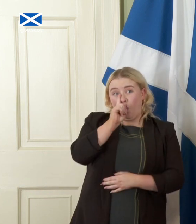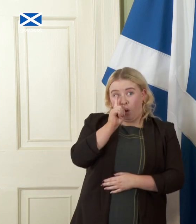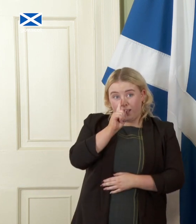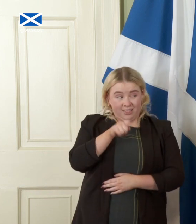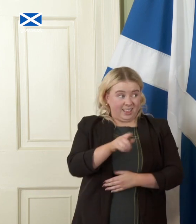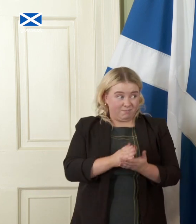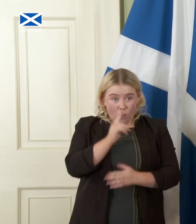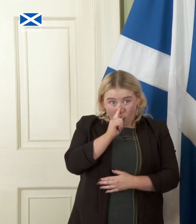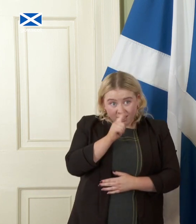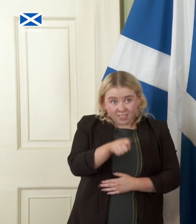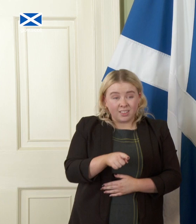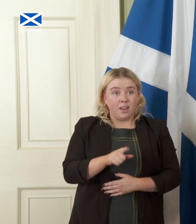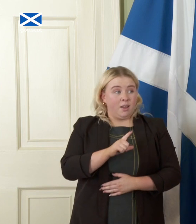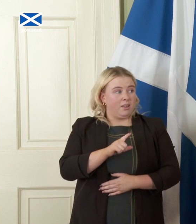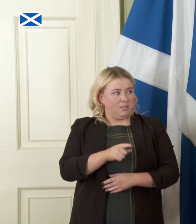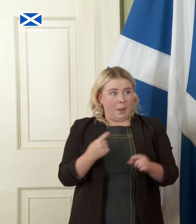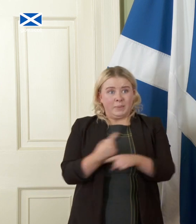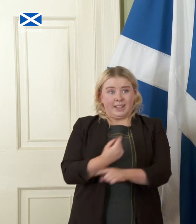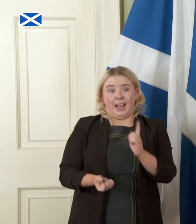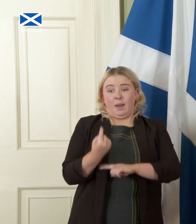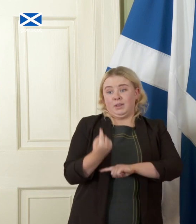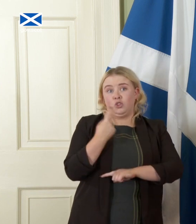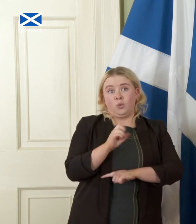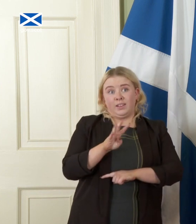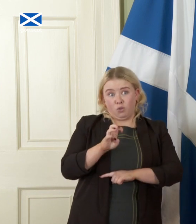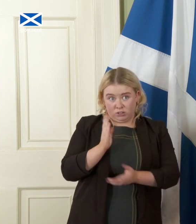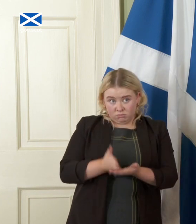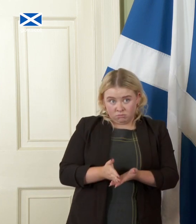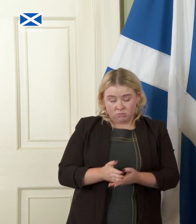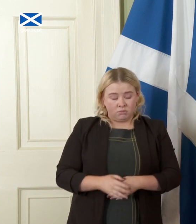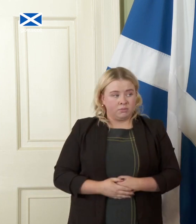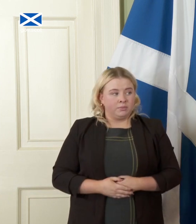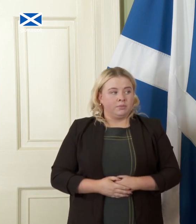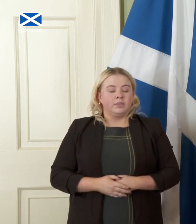price and and wasn't that the mistake you made in 2014 was was looking at that I think if you